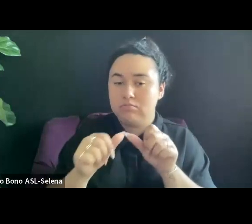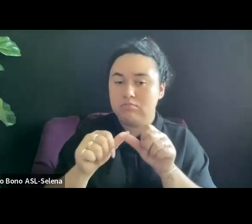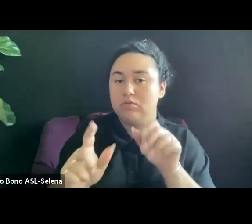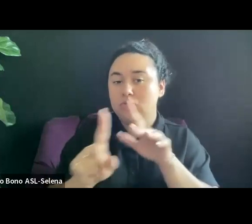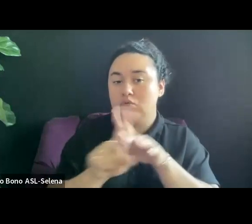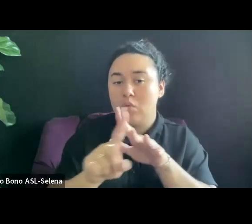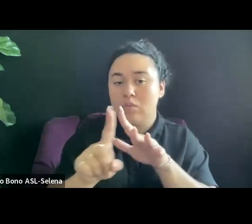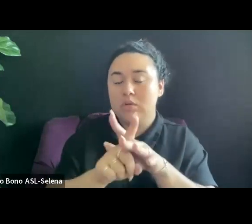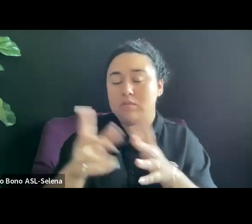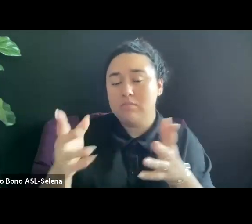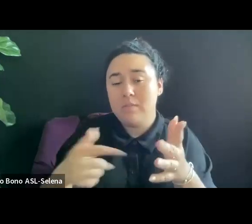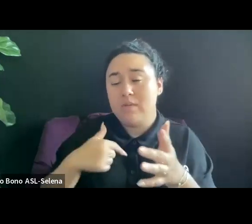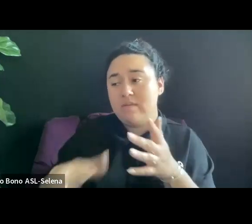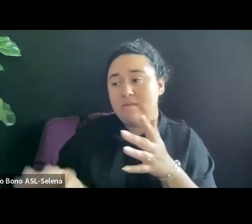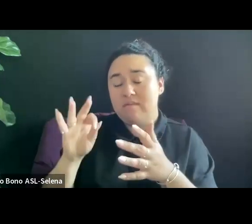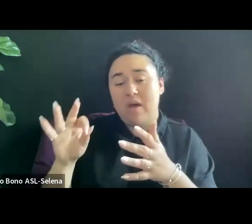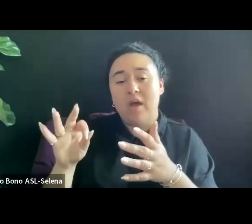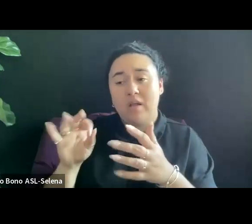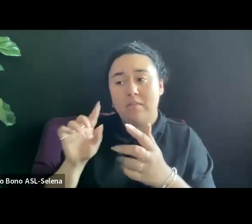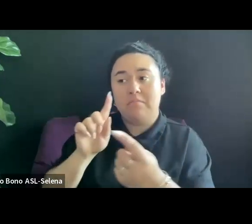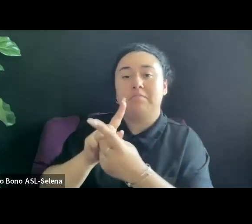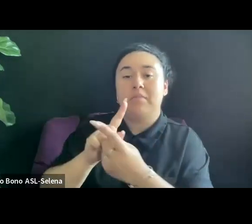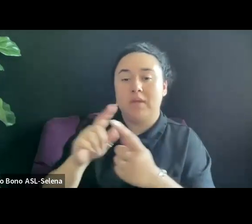WHILE YOU ARE STILL IN DEVELOPMENT DEVELOPMENT.